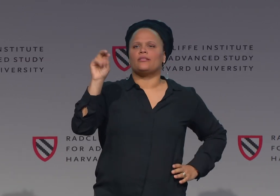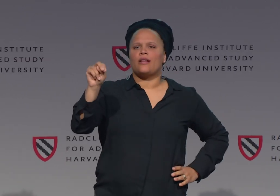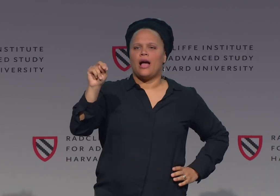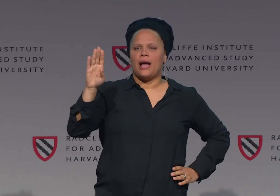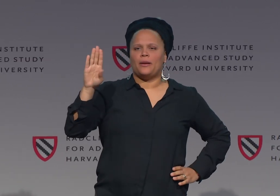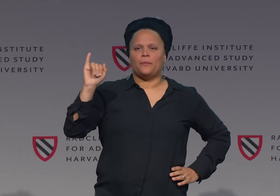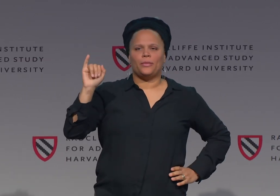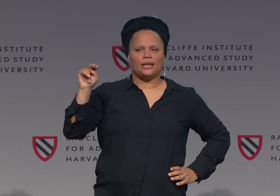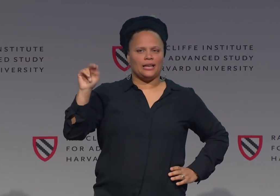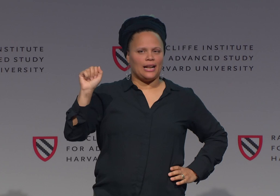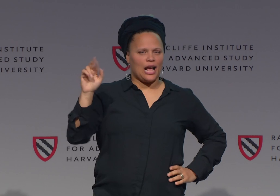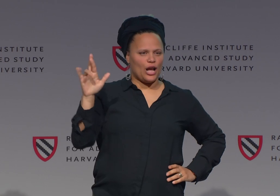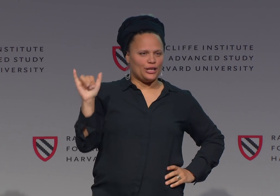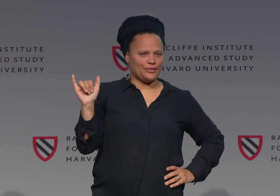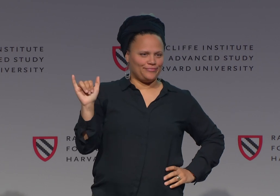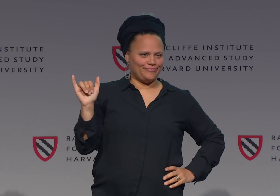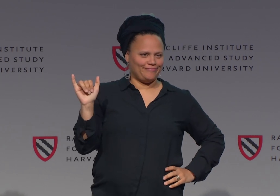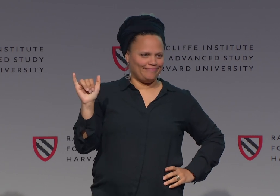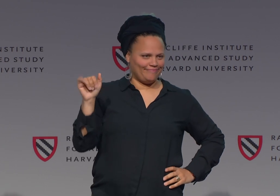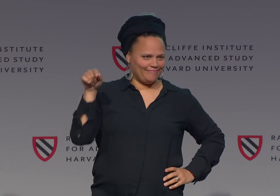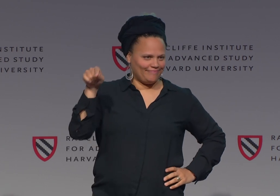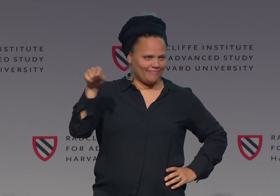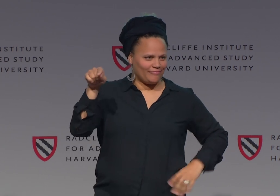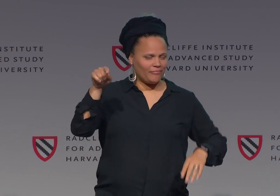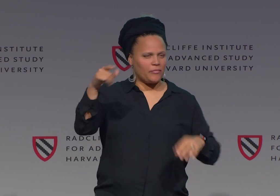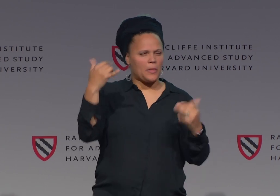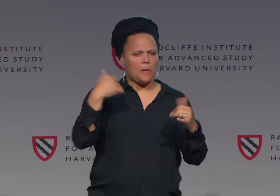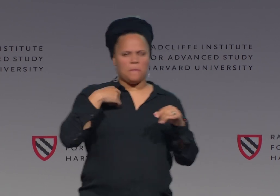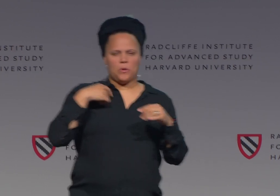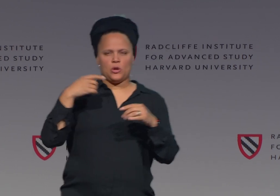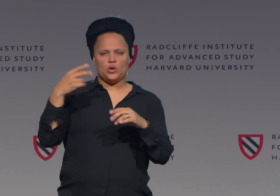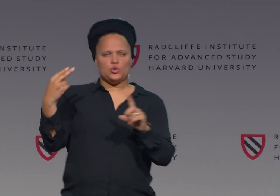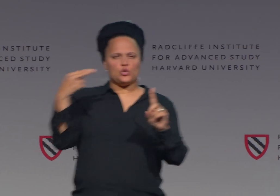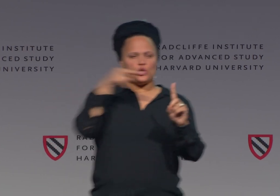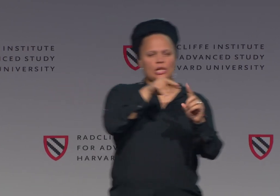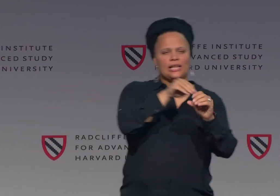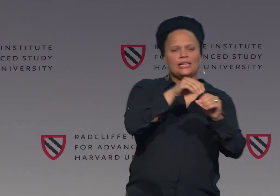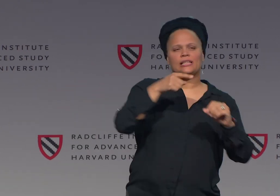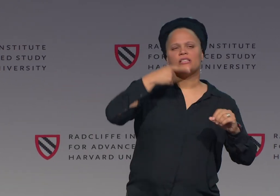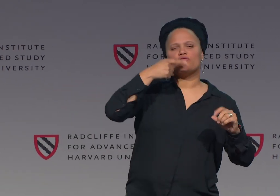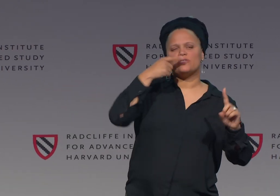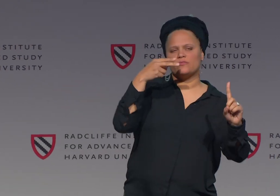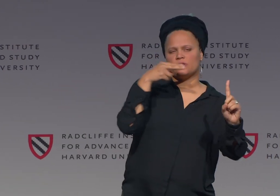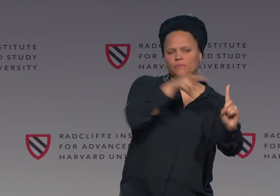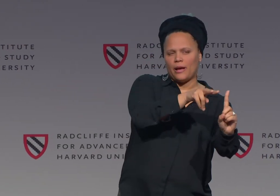Another term-- non-binary. We've heard that today.